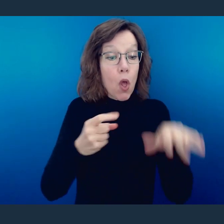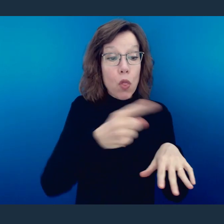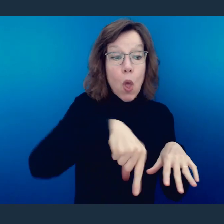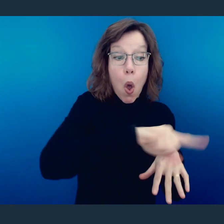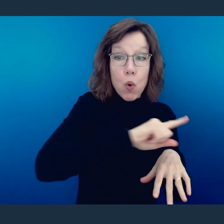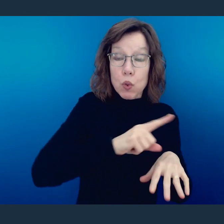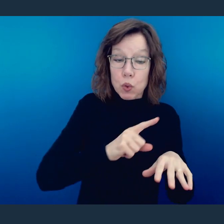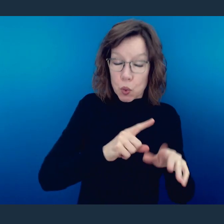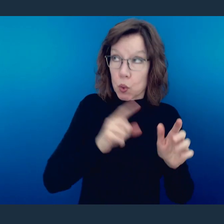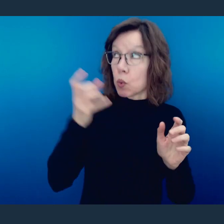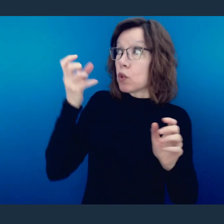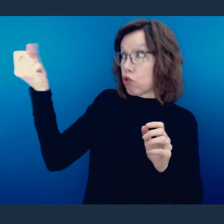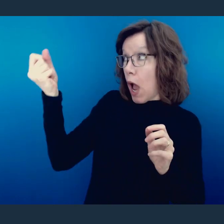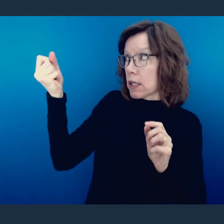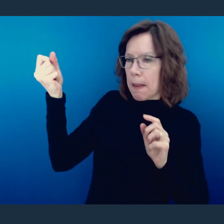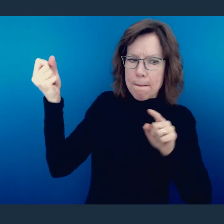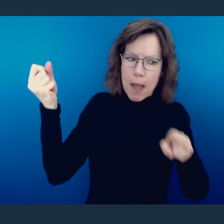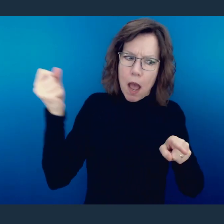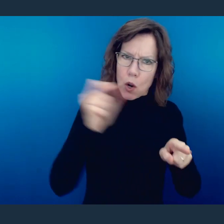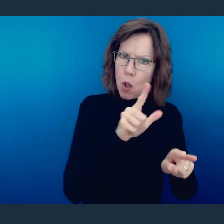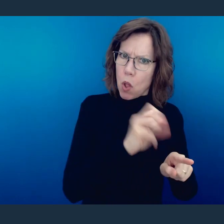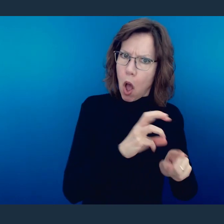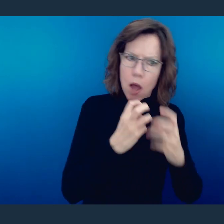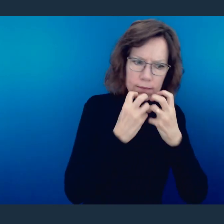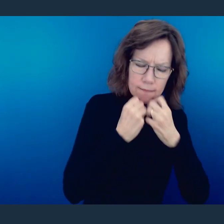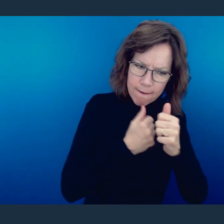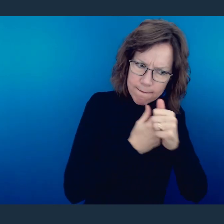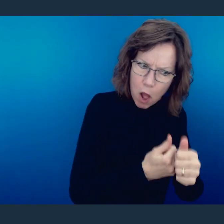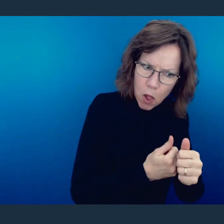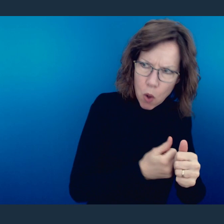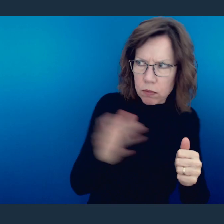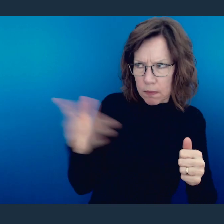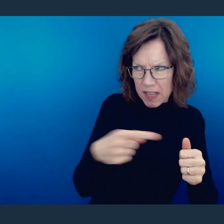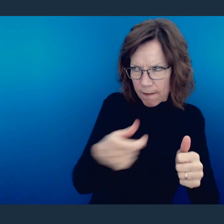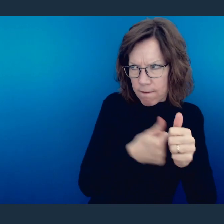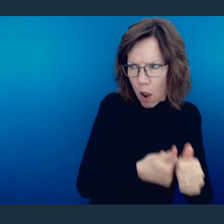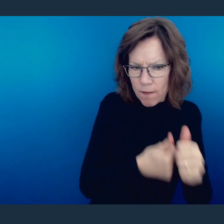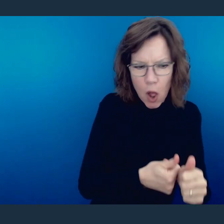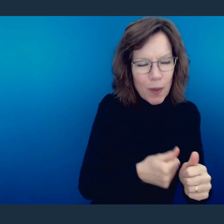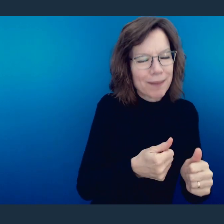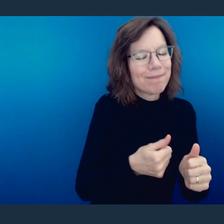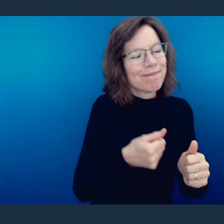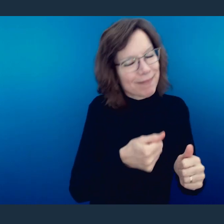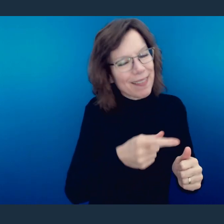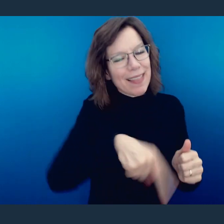on to the law and then trying to subject others to the law in that regard he views as the